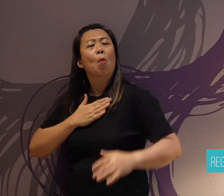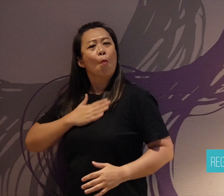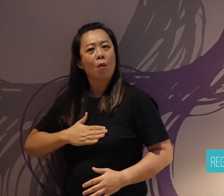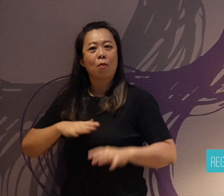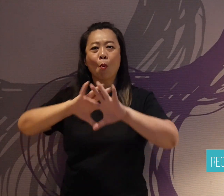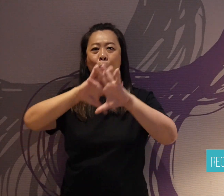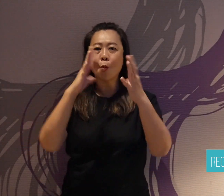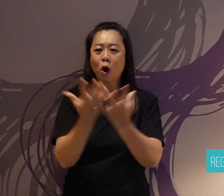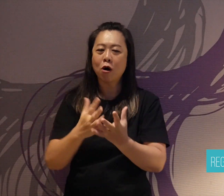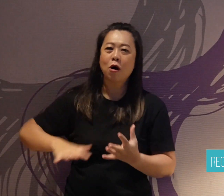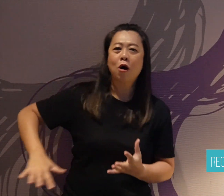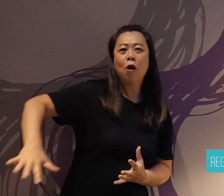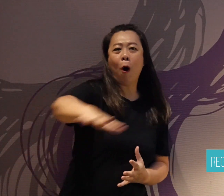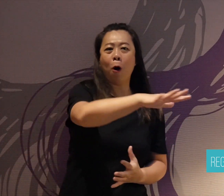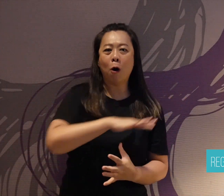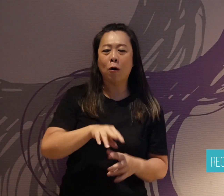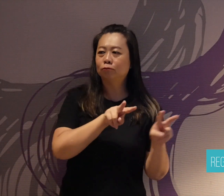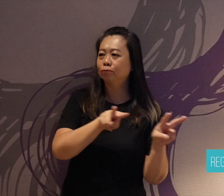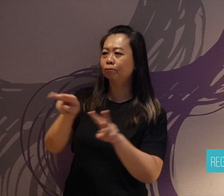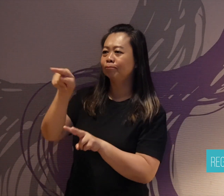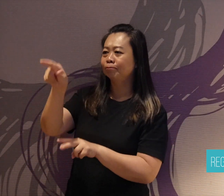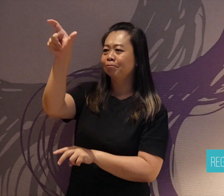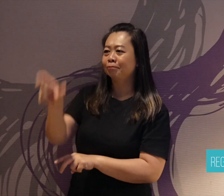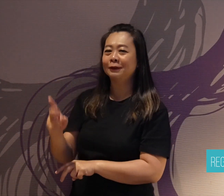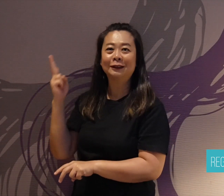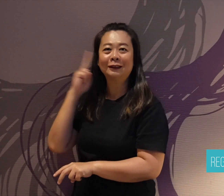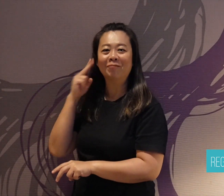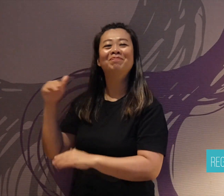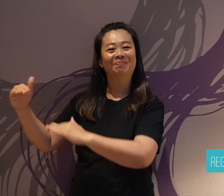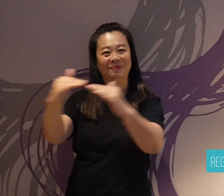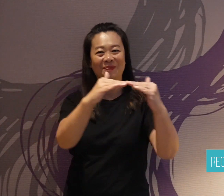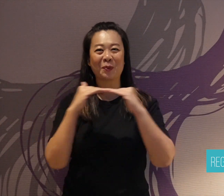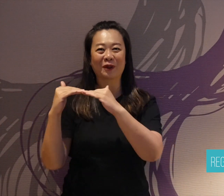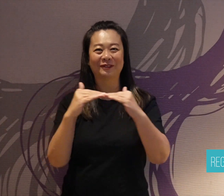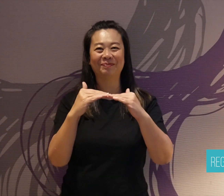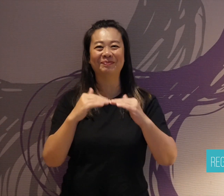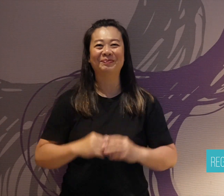the world treats Deaf equally.